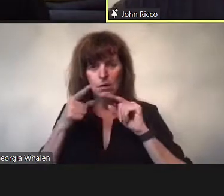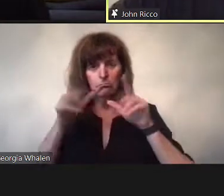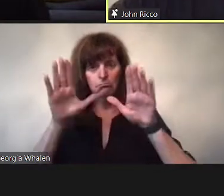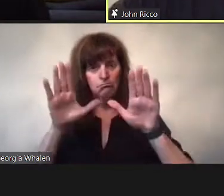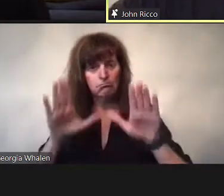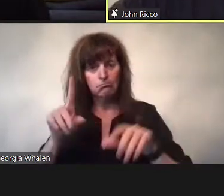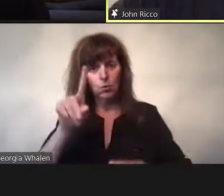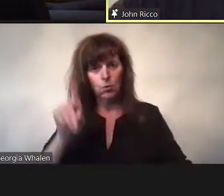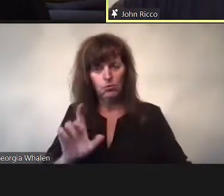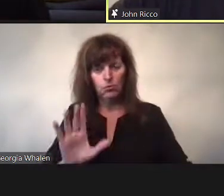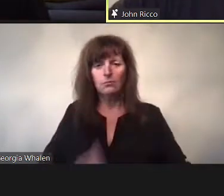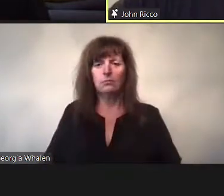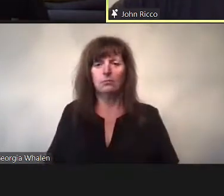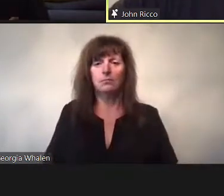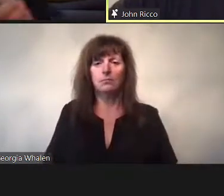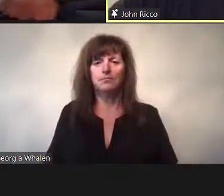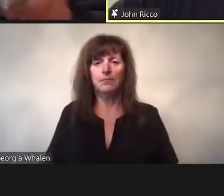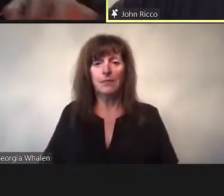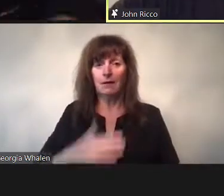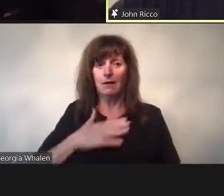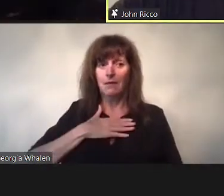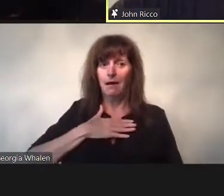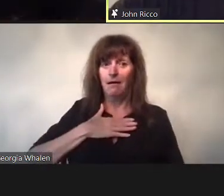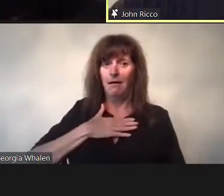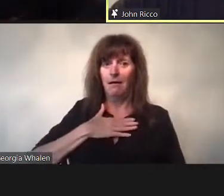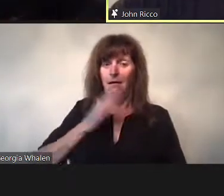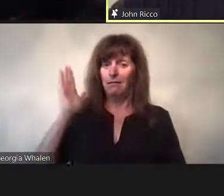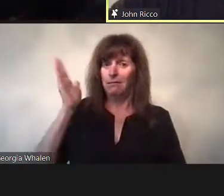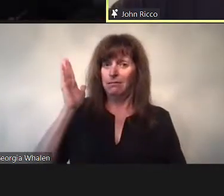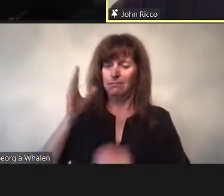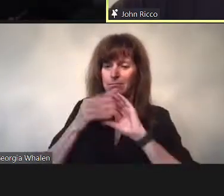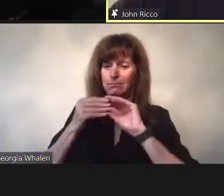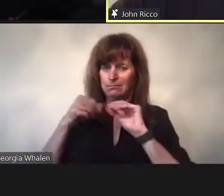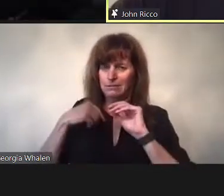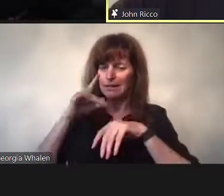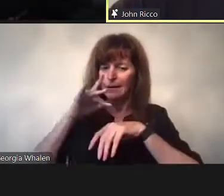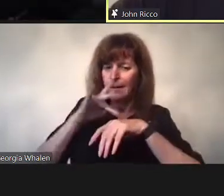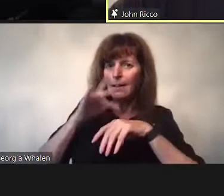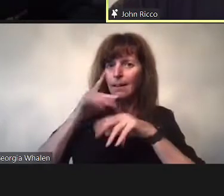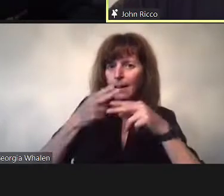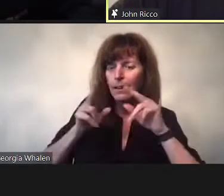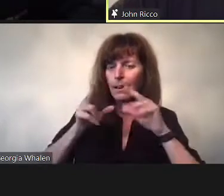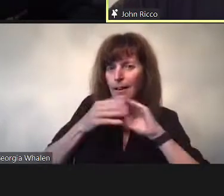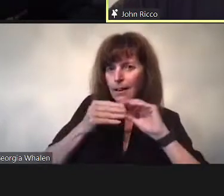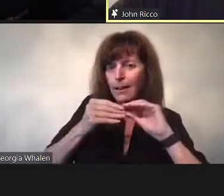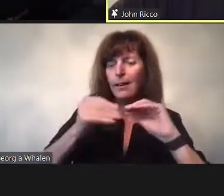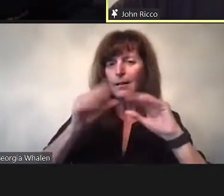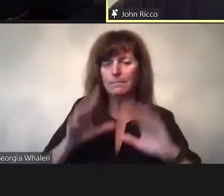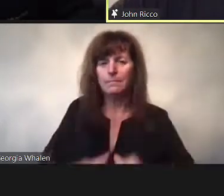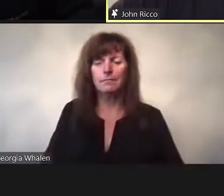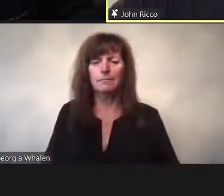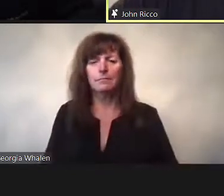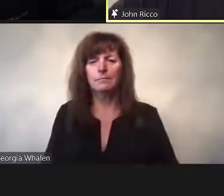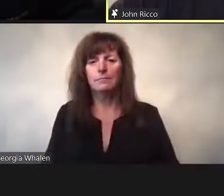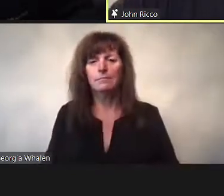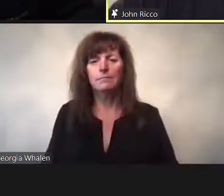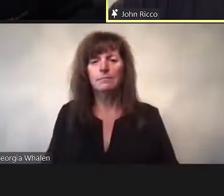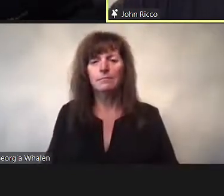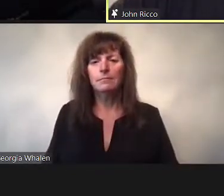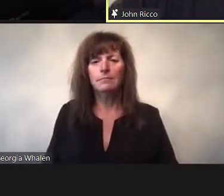what can one offer oneself or others from this place or viewpoint? I think that’s a great qeusiton.